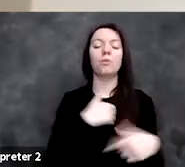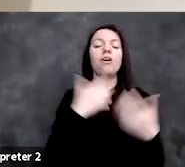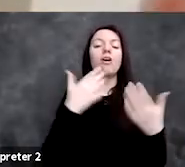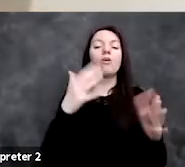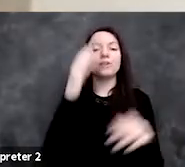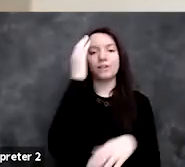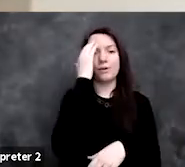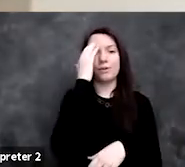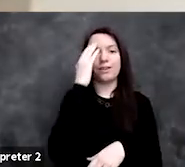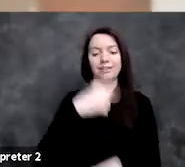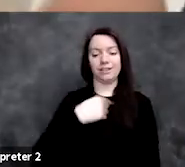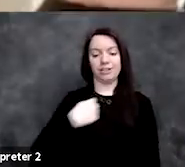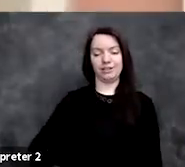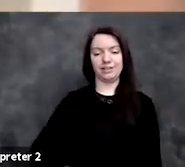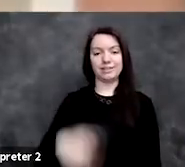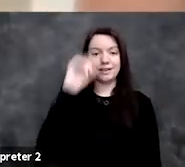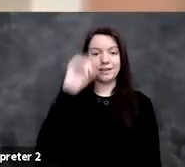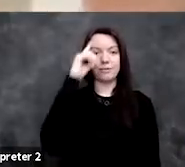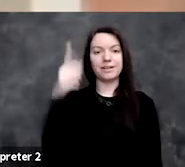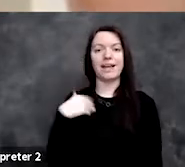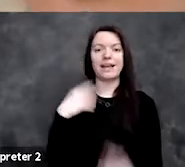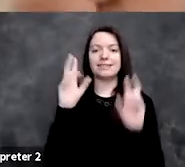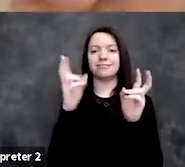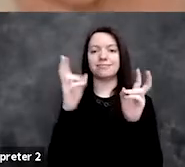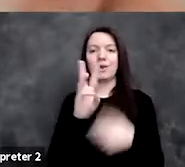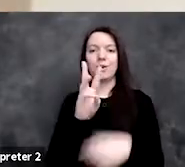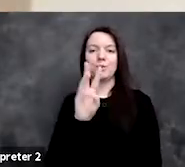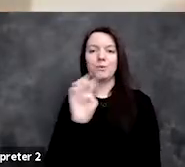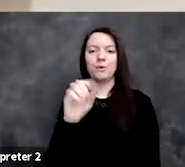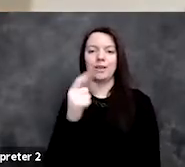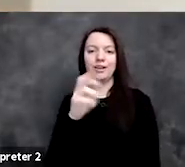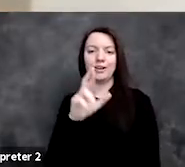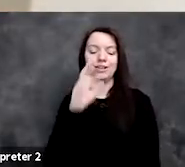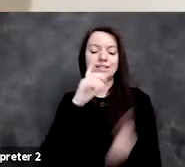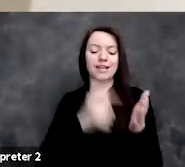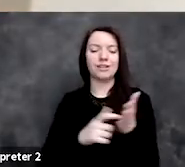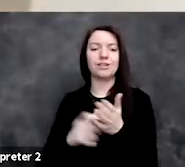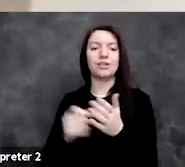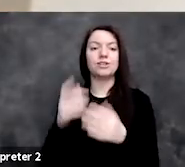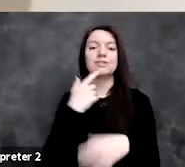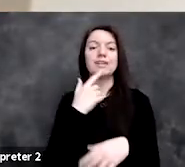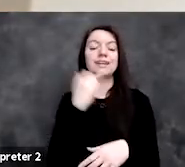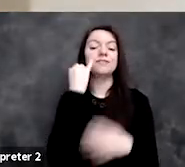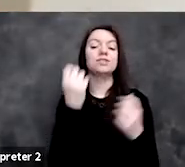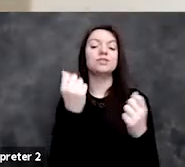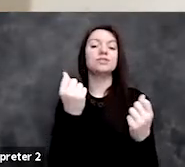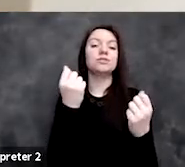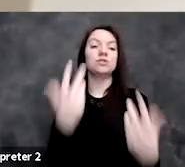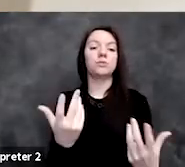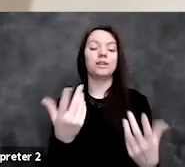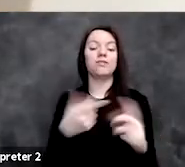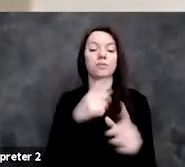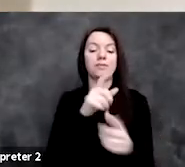the Chinese government has Uighur detectors that detect whether too many of a specific ethnic group,